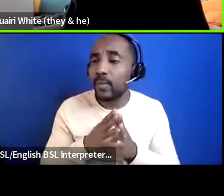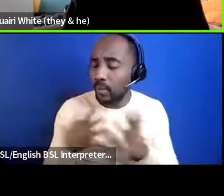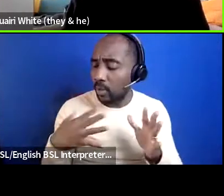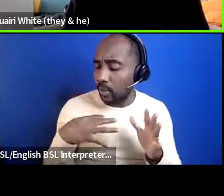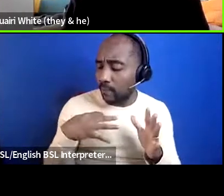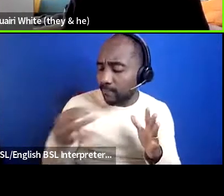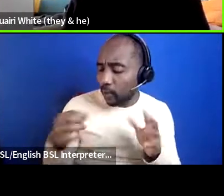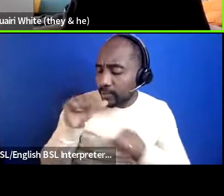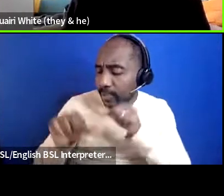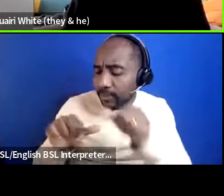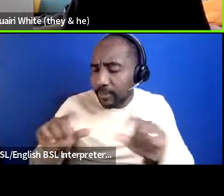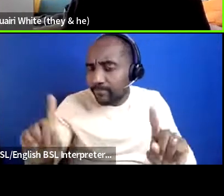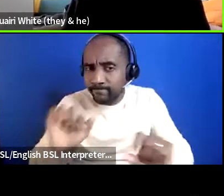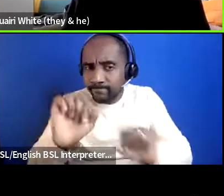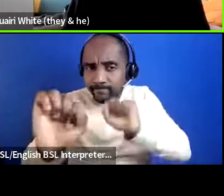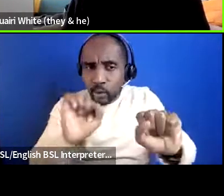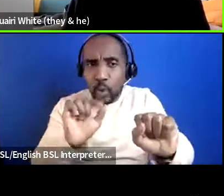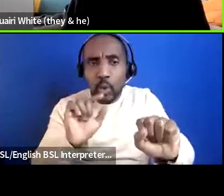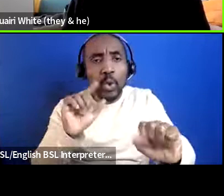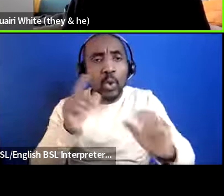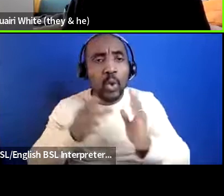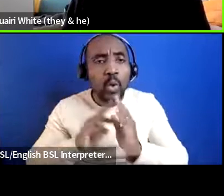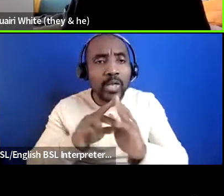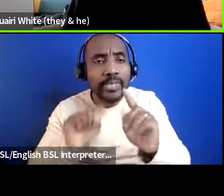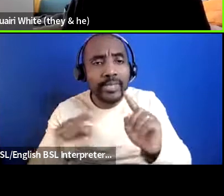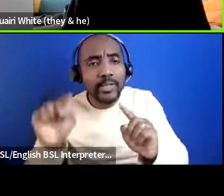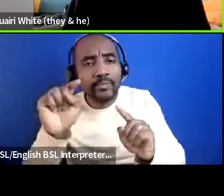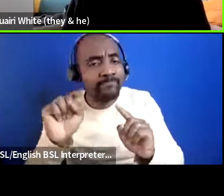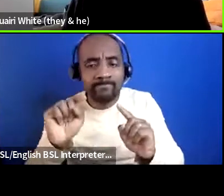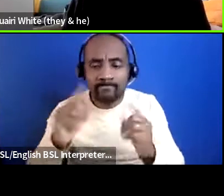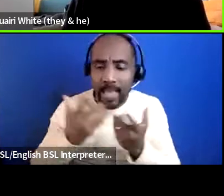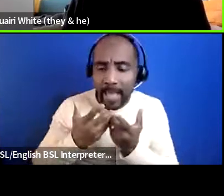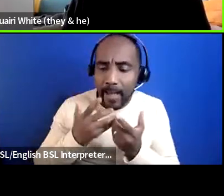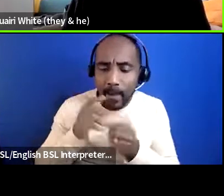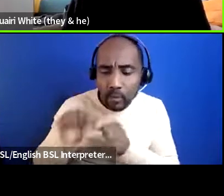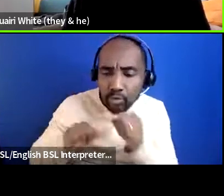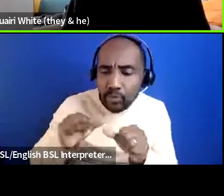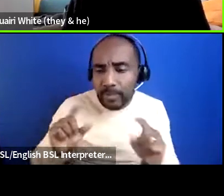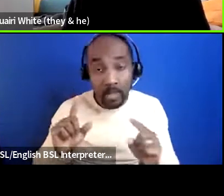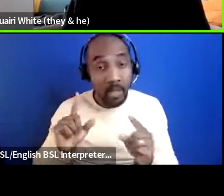work in your organizations and also is it related to what you were talking about aaks